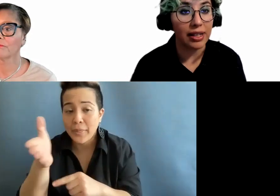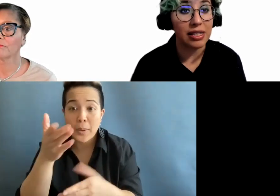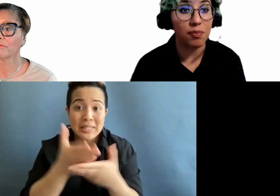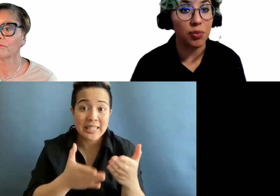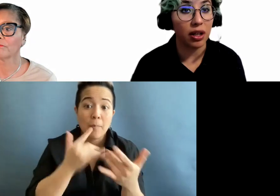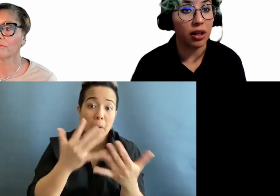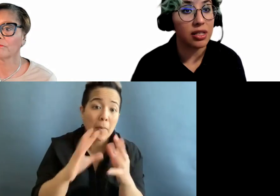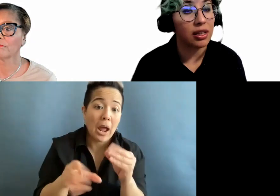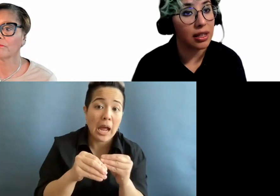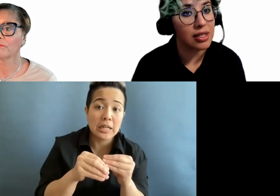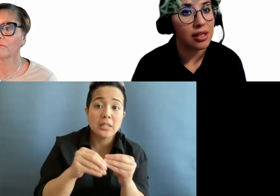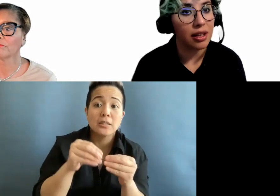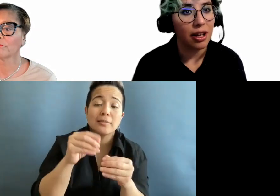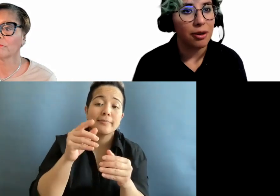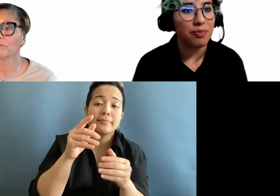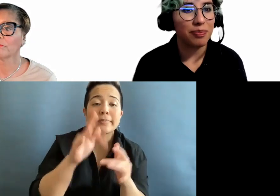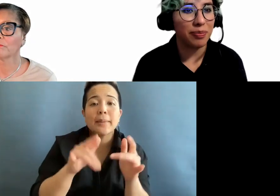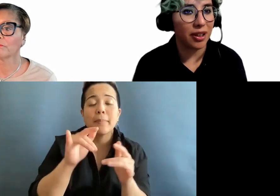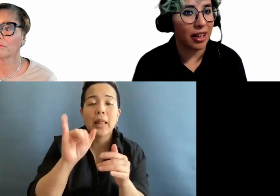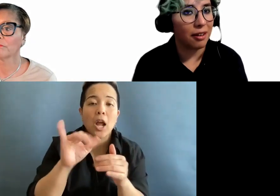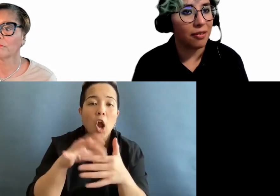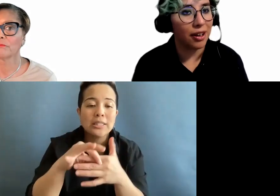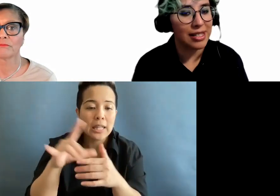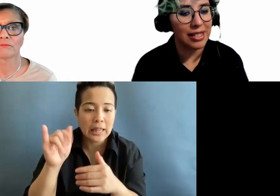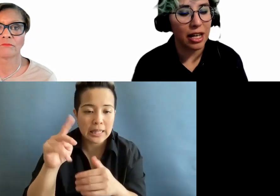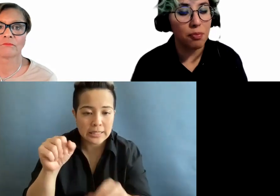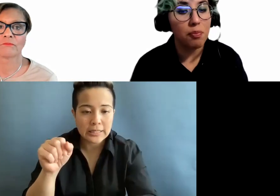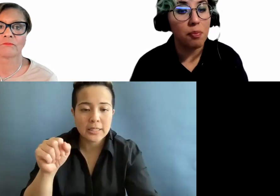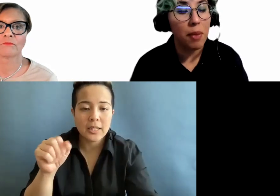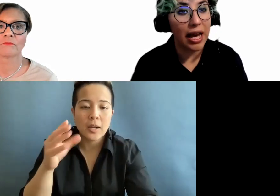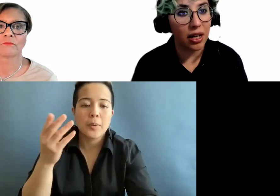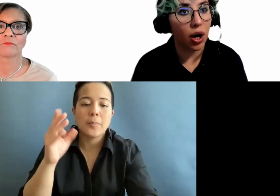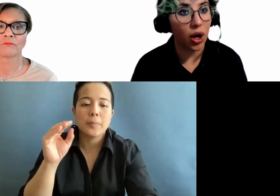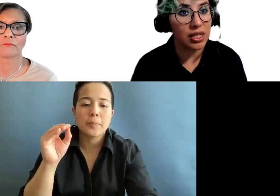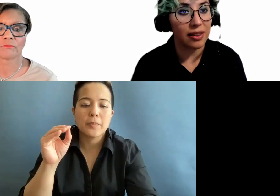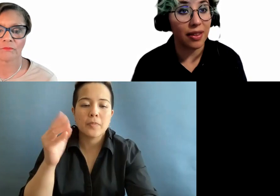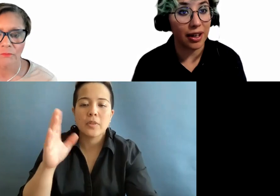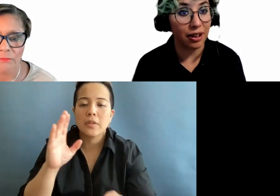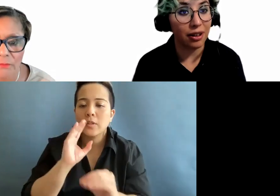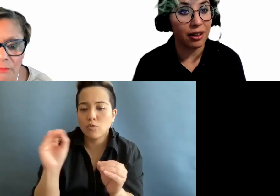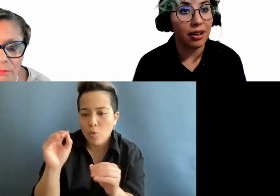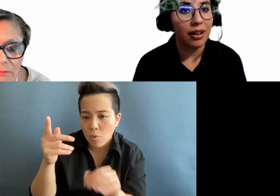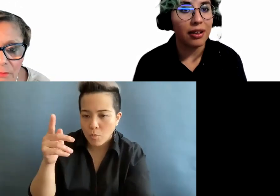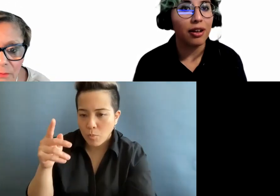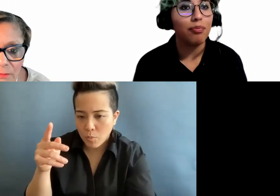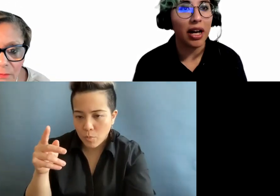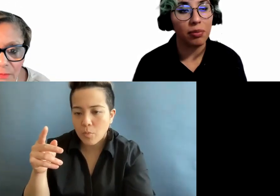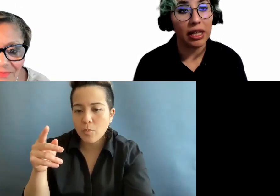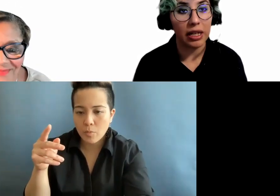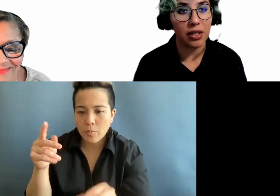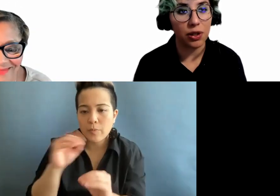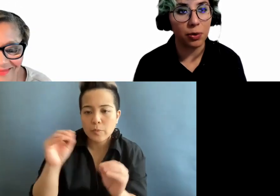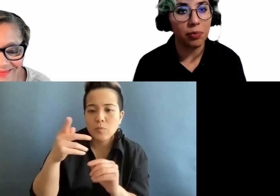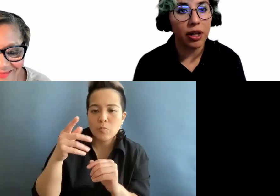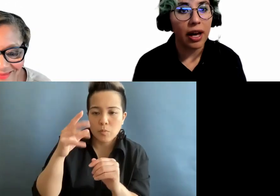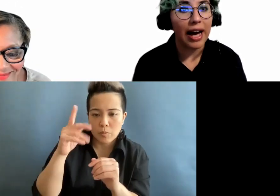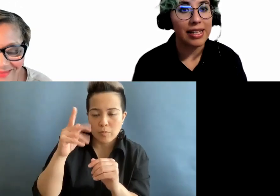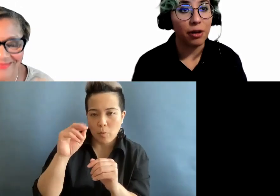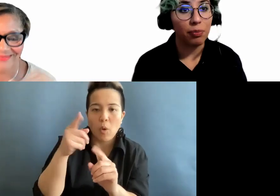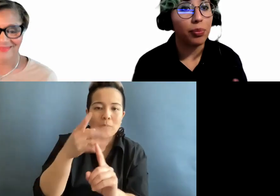Skip to Main Content links, but if there isn't a main content there, there might be an issue. As a